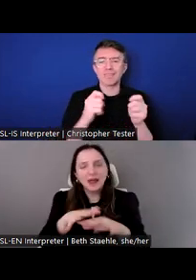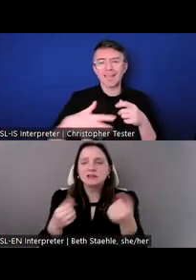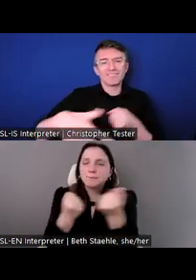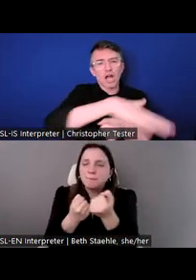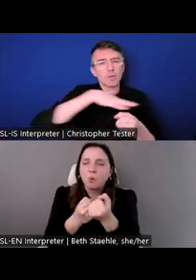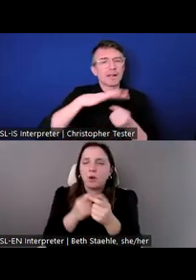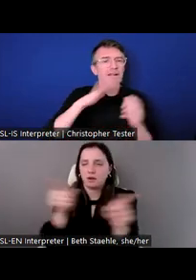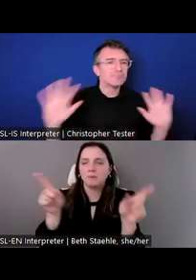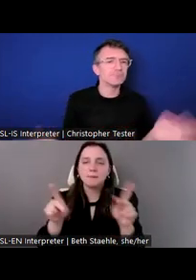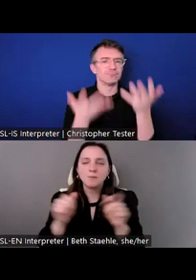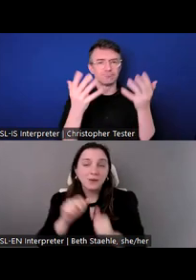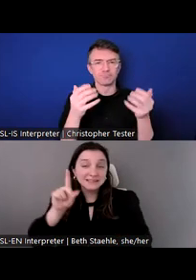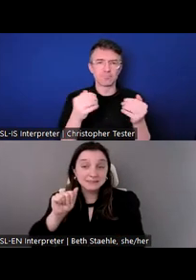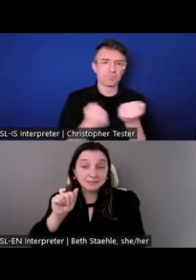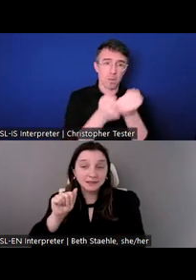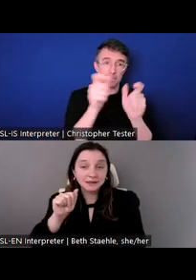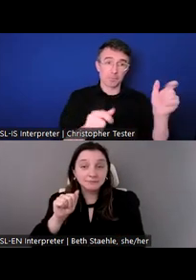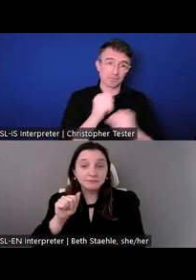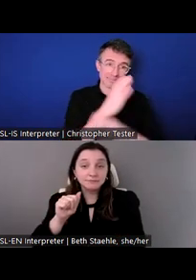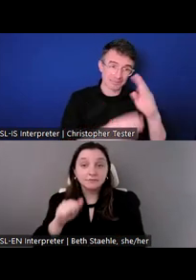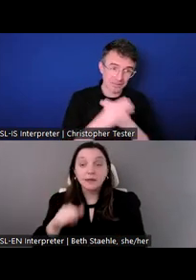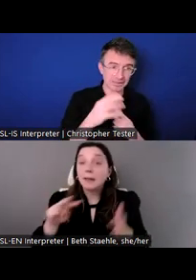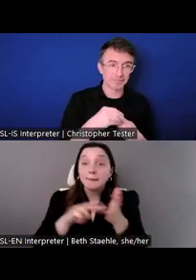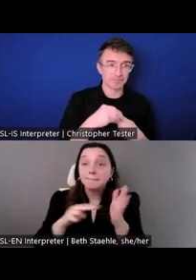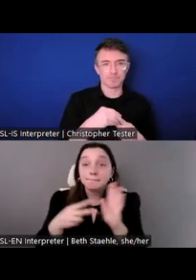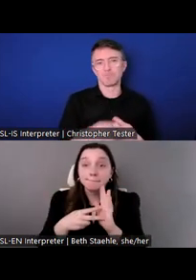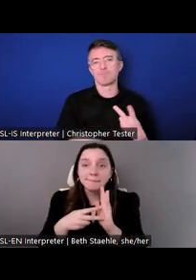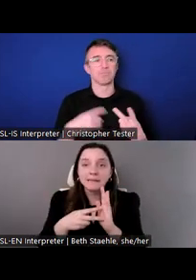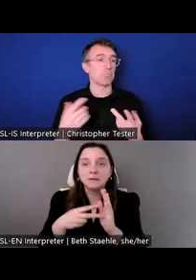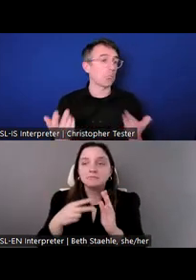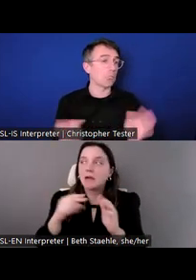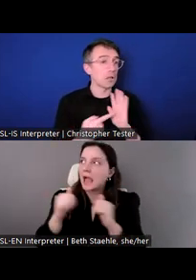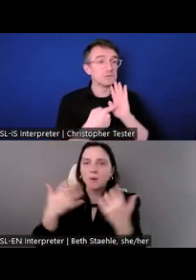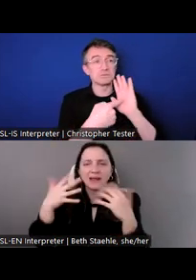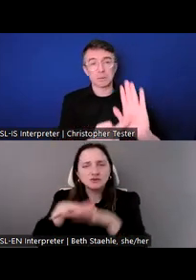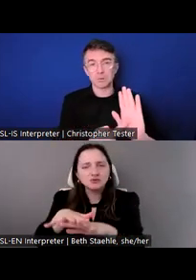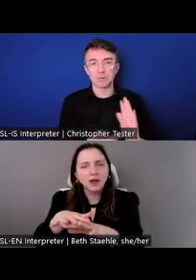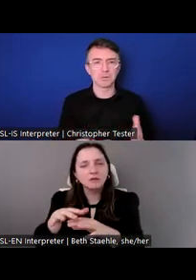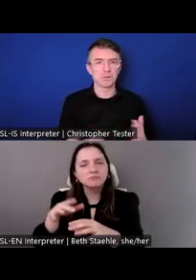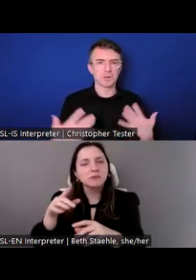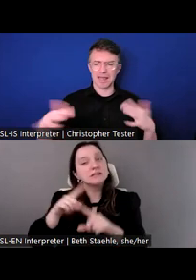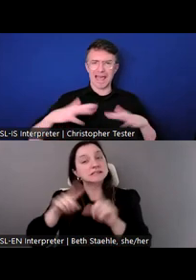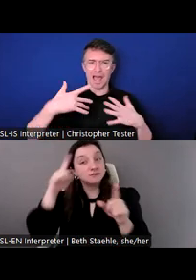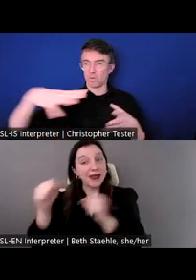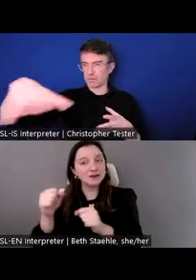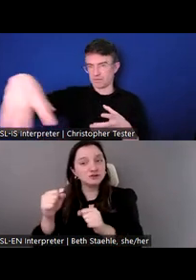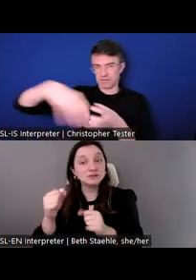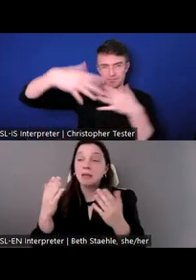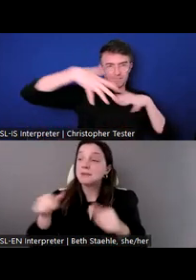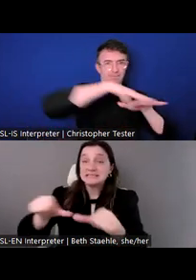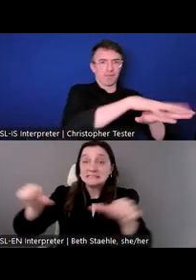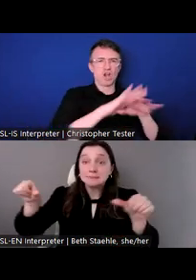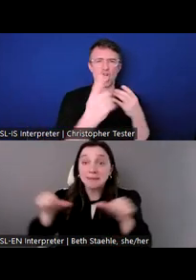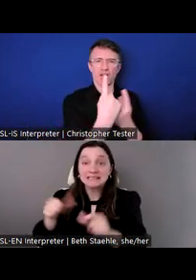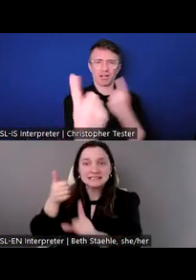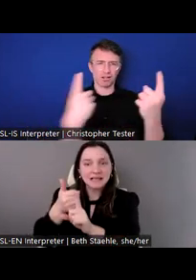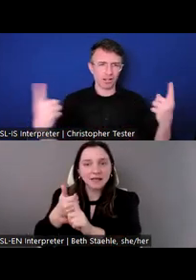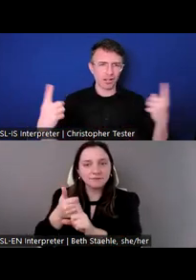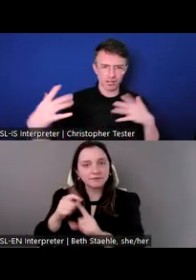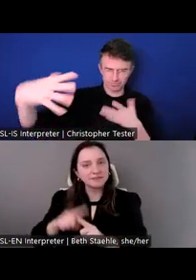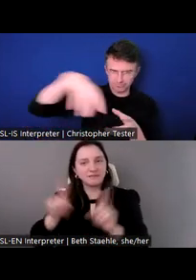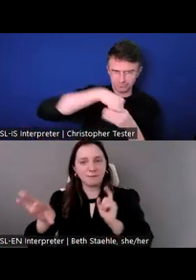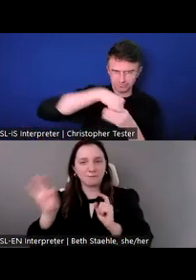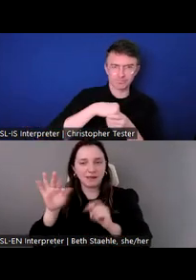And those include integrating strategy such as creating more assessable space and incorporating